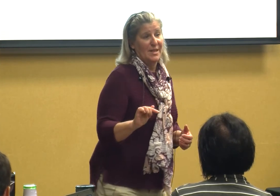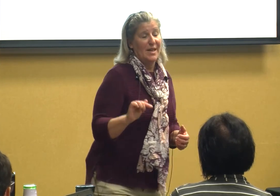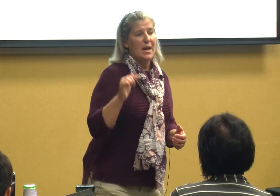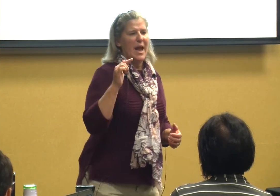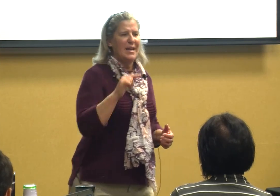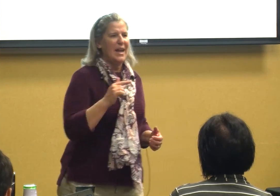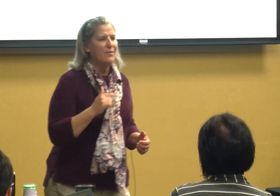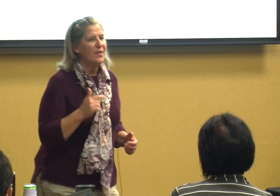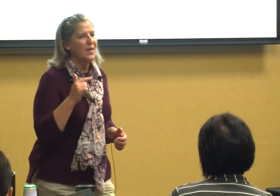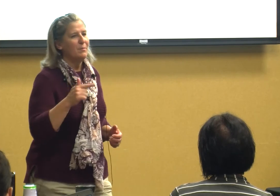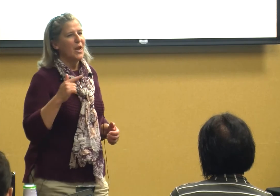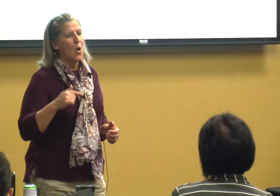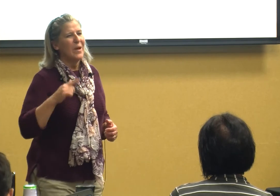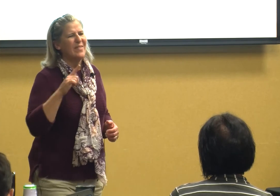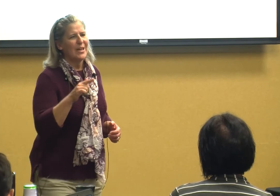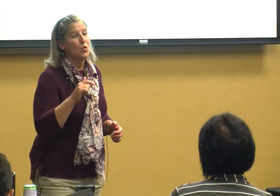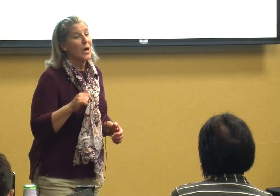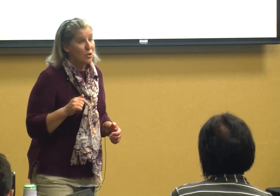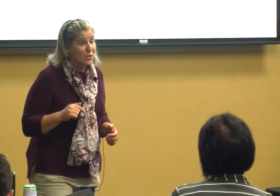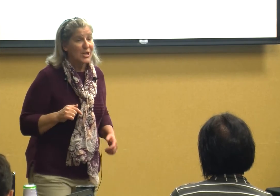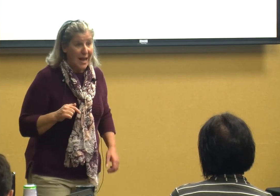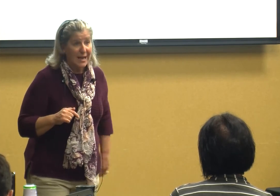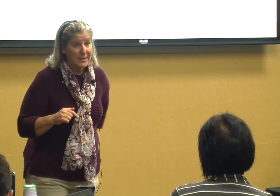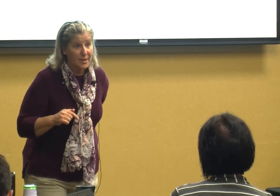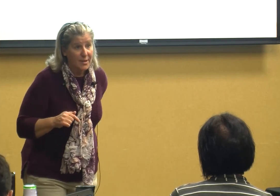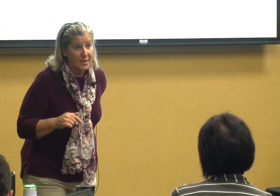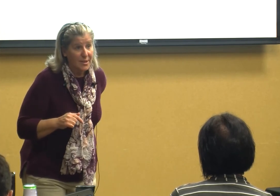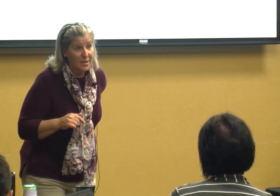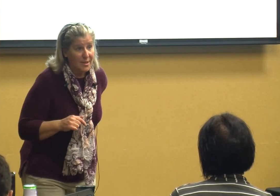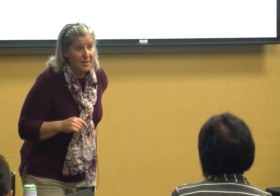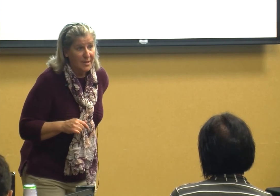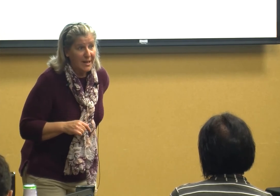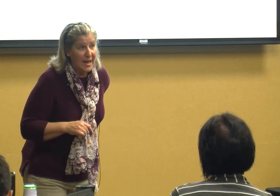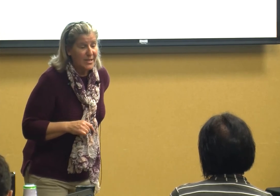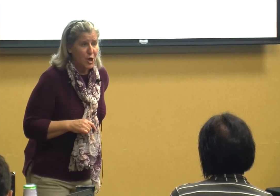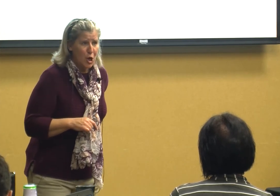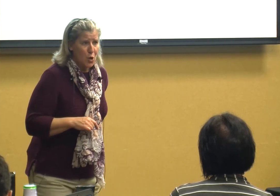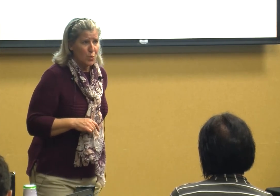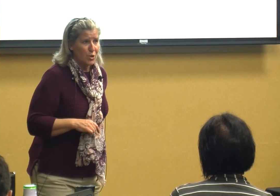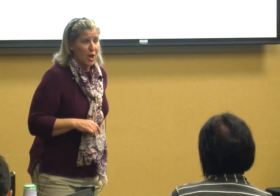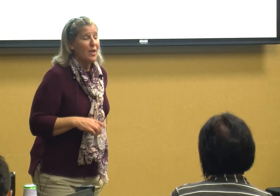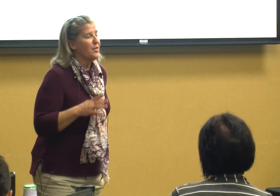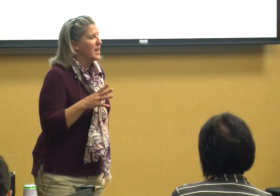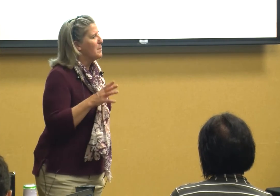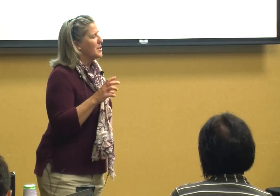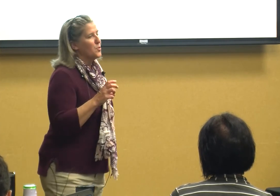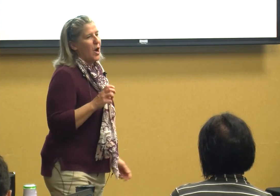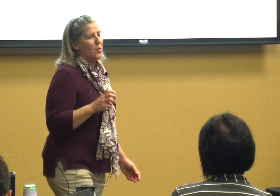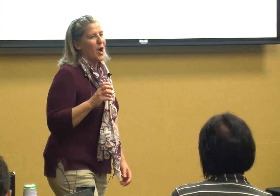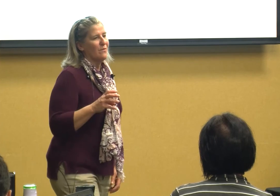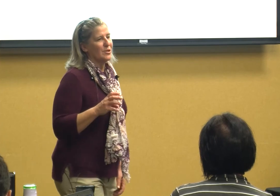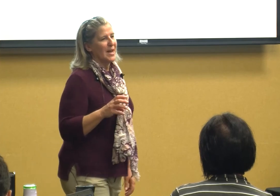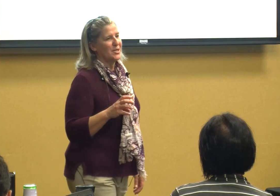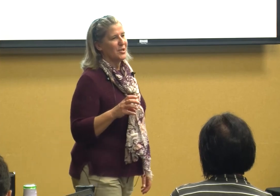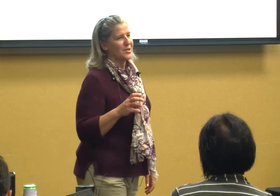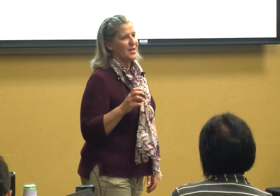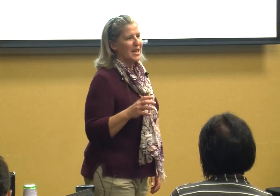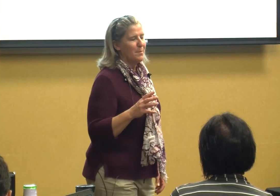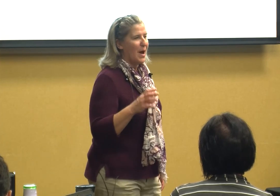even them knowing that you understand is huge think about your own conversations think about